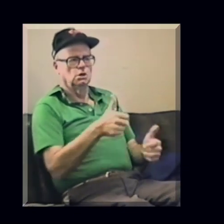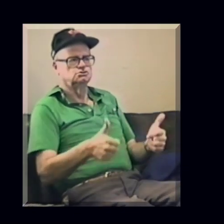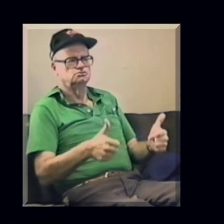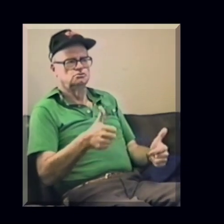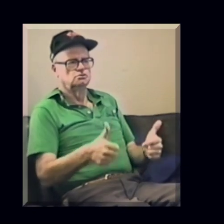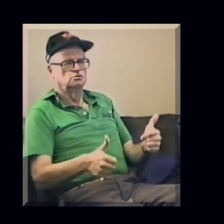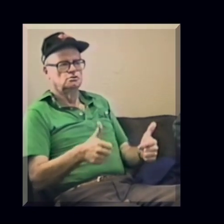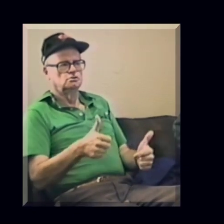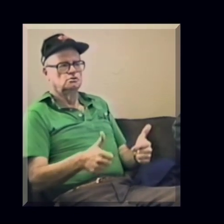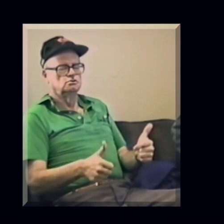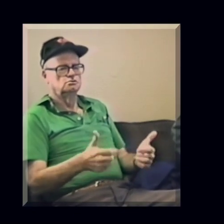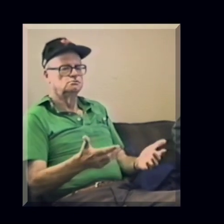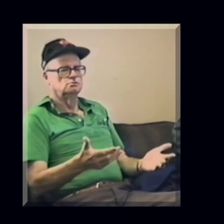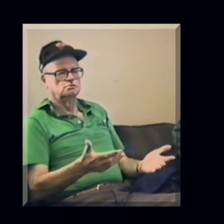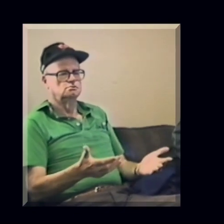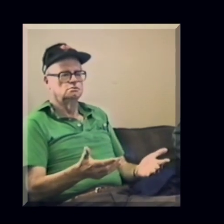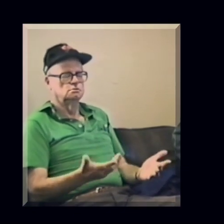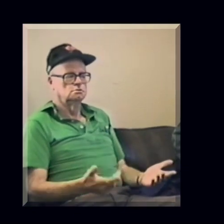The last third couldn't figure out which.